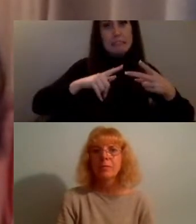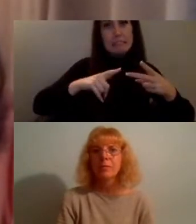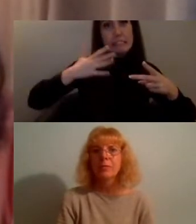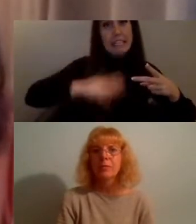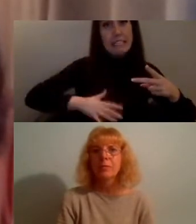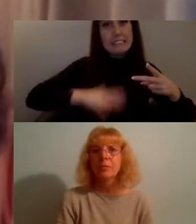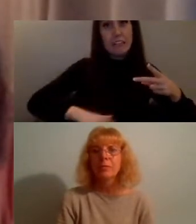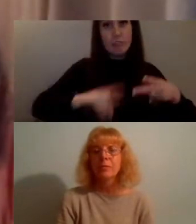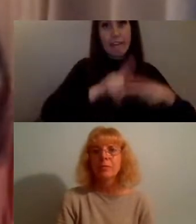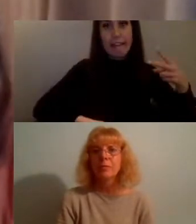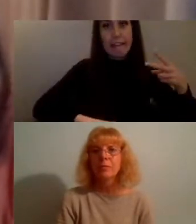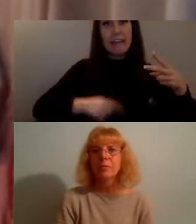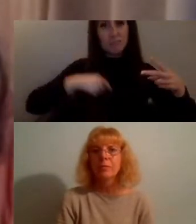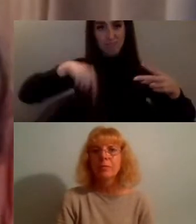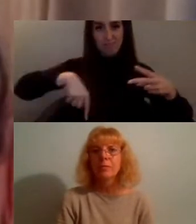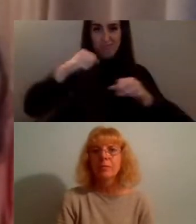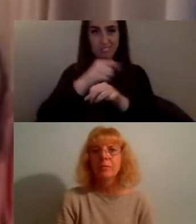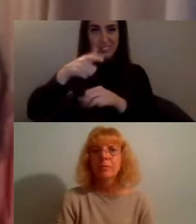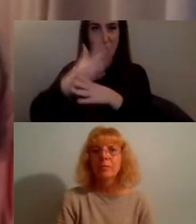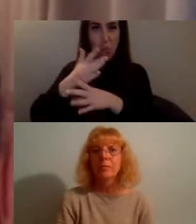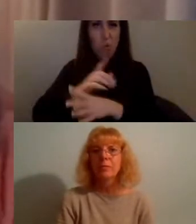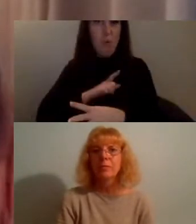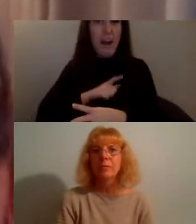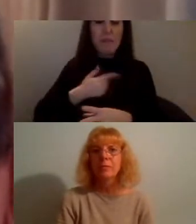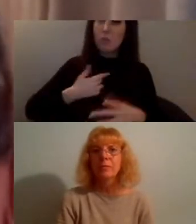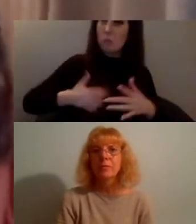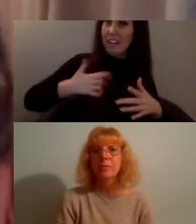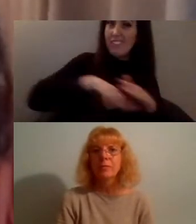because we're living in a world where global and multinational companies